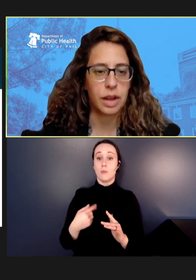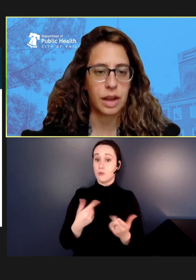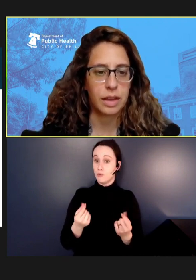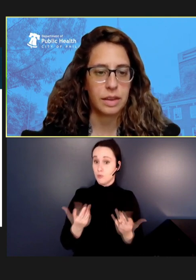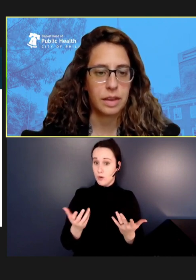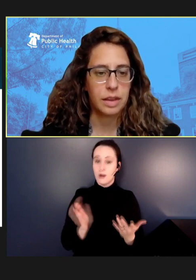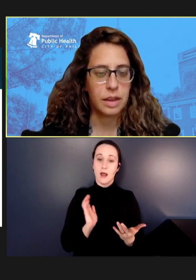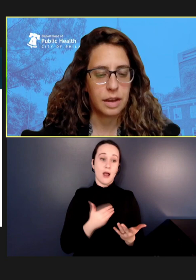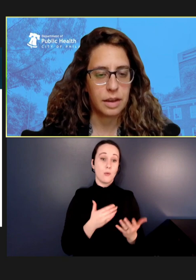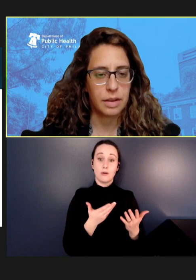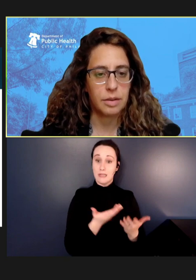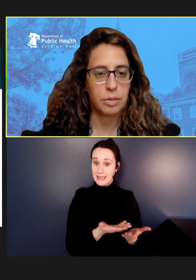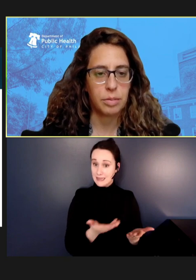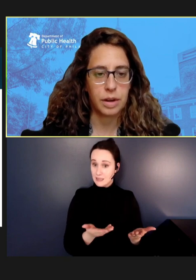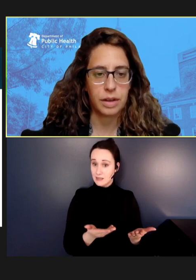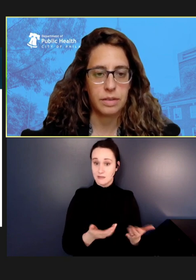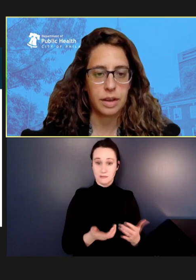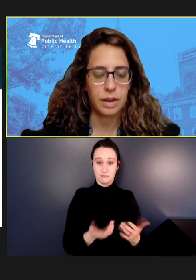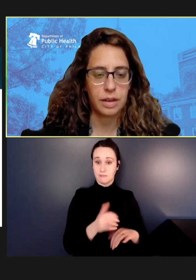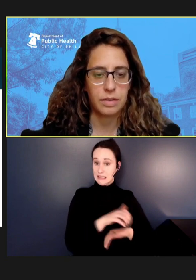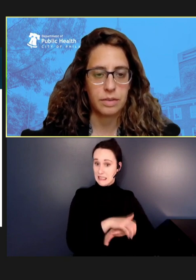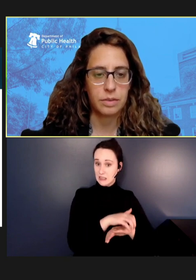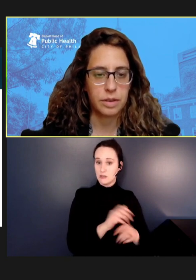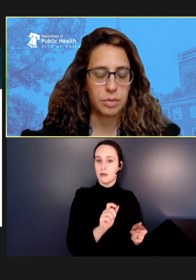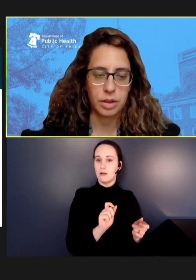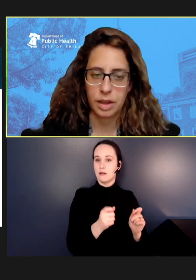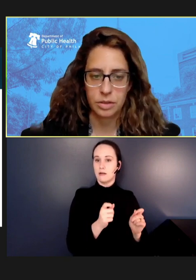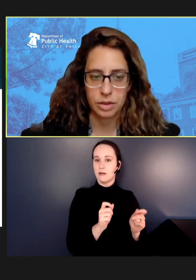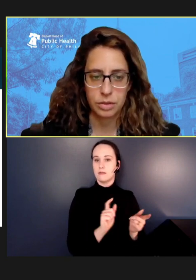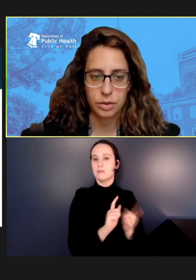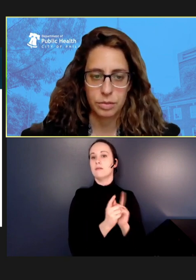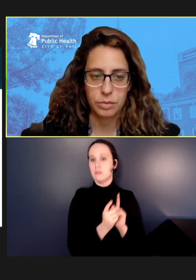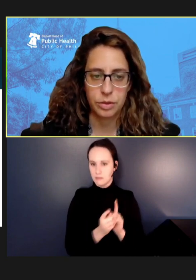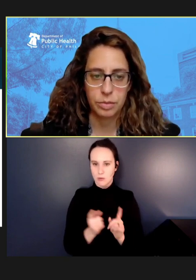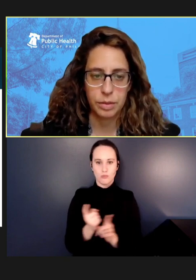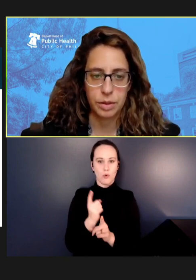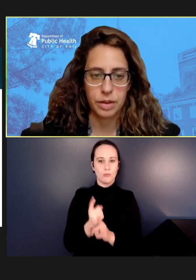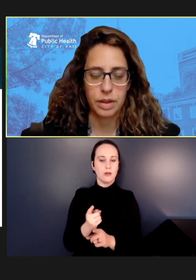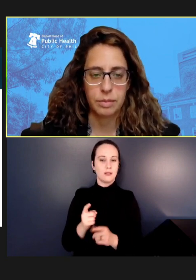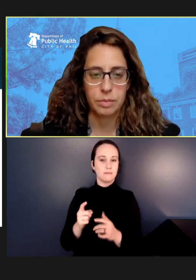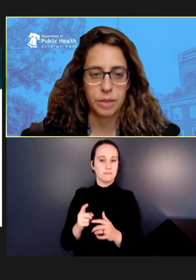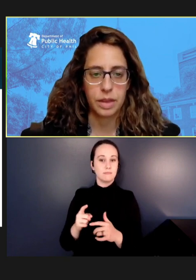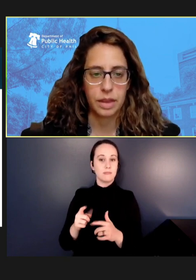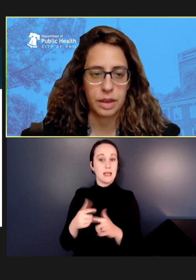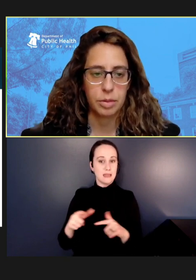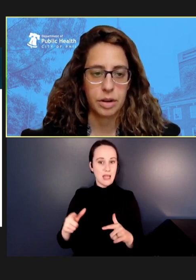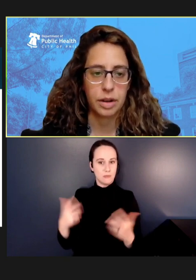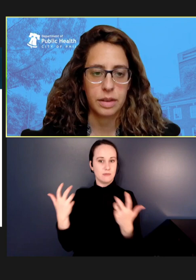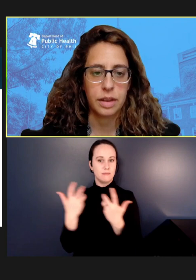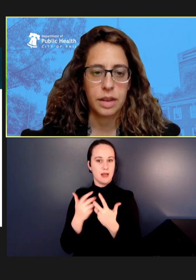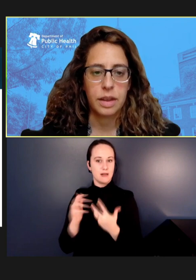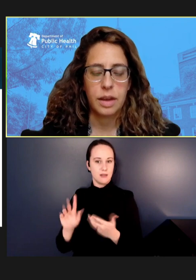we had appropriate communications for people in that neighborhood.